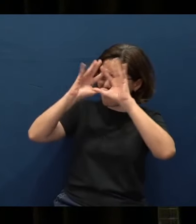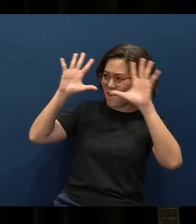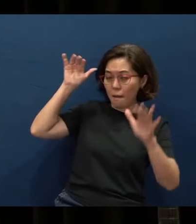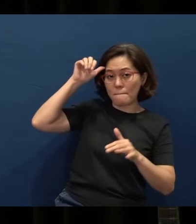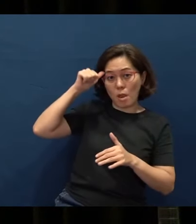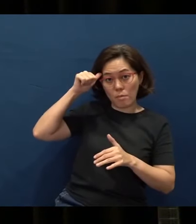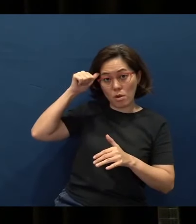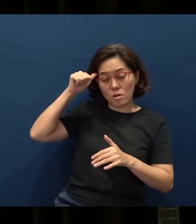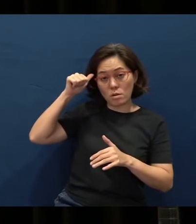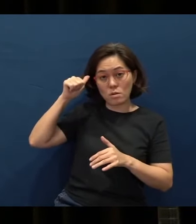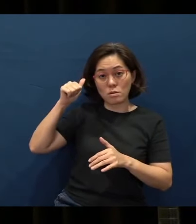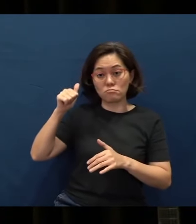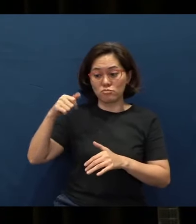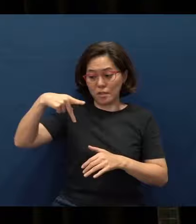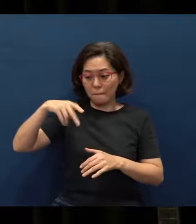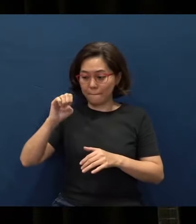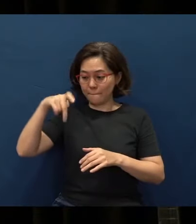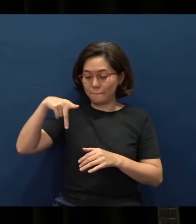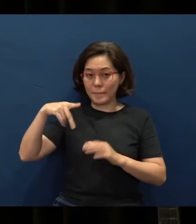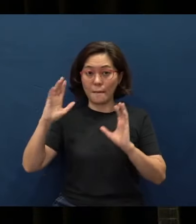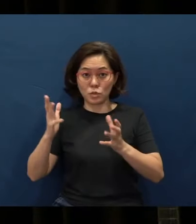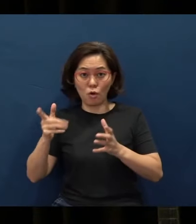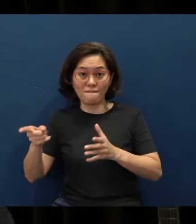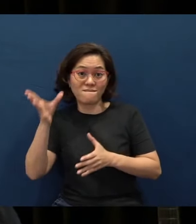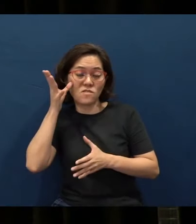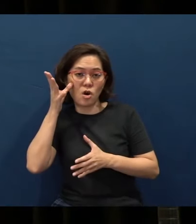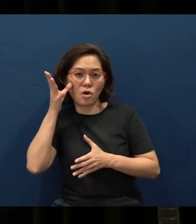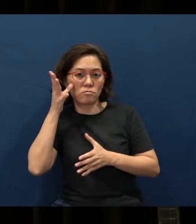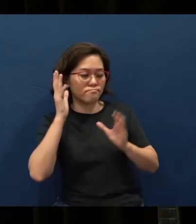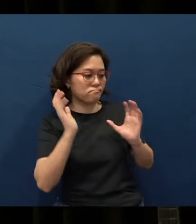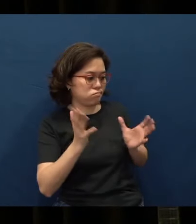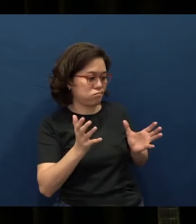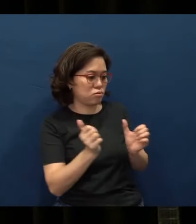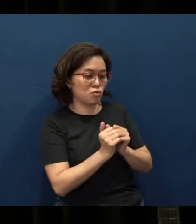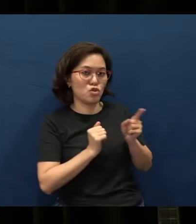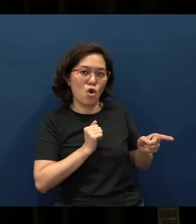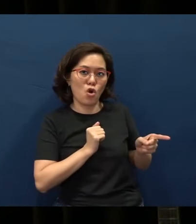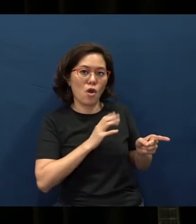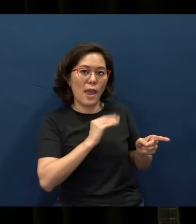was a pep talk that her father had done for her and her younger brother